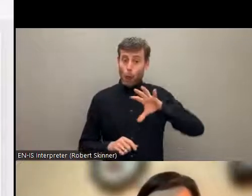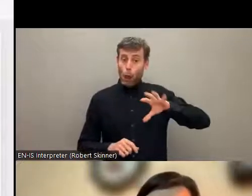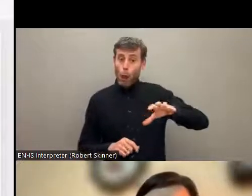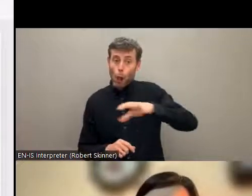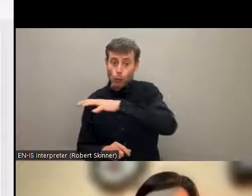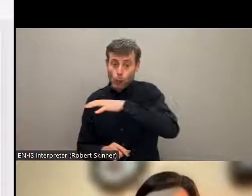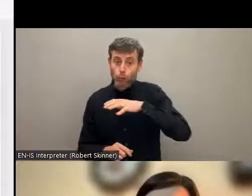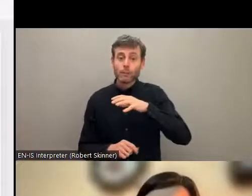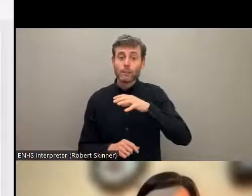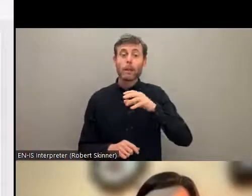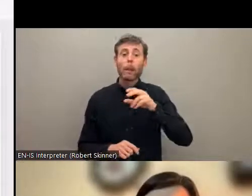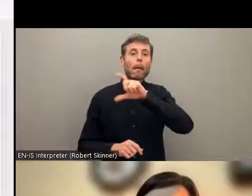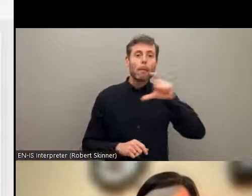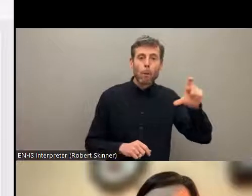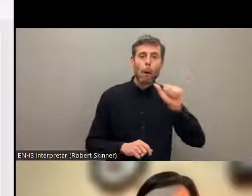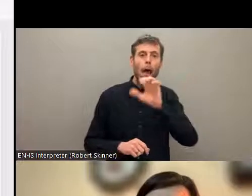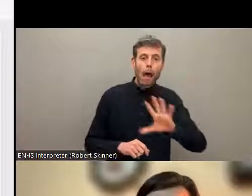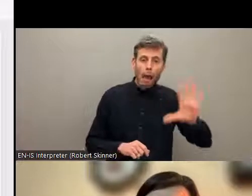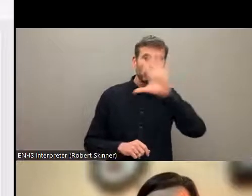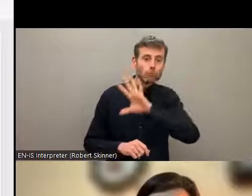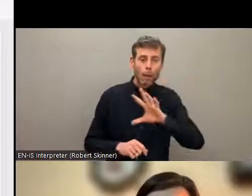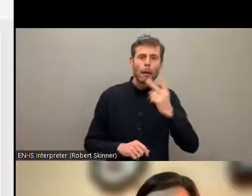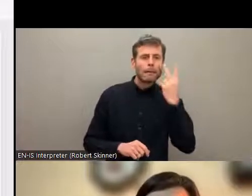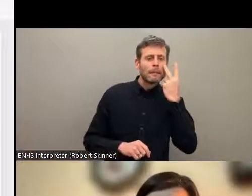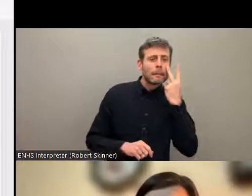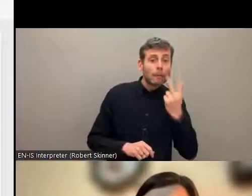and representation, we find that